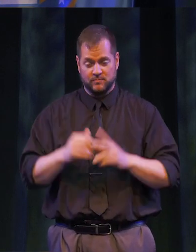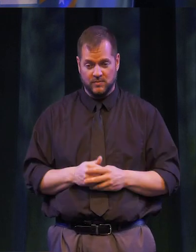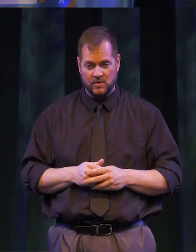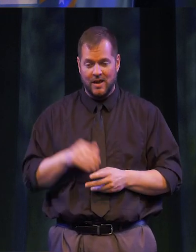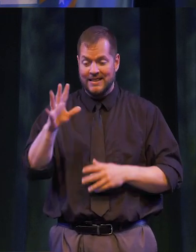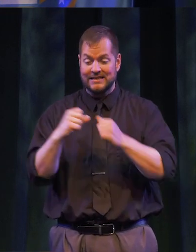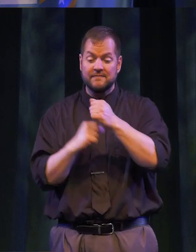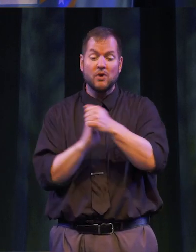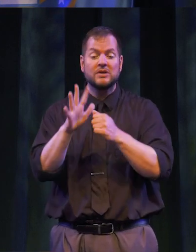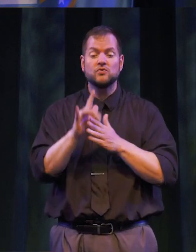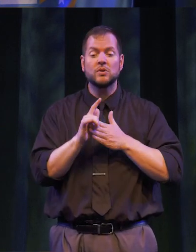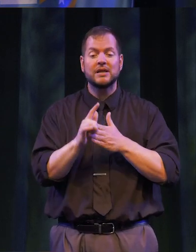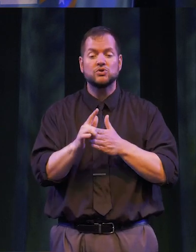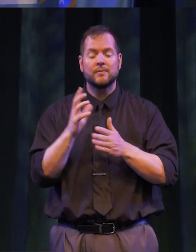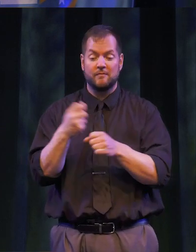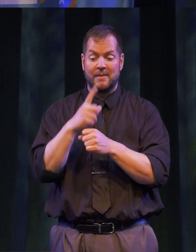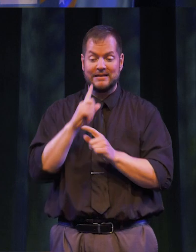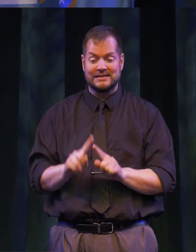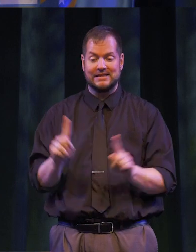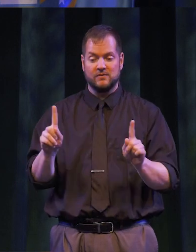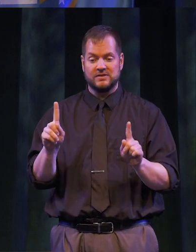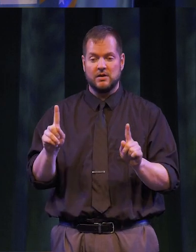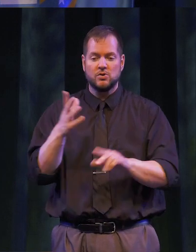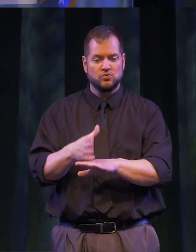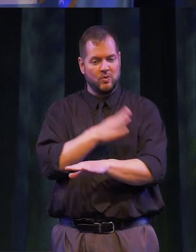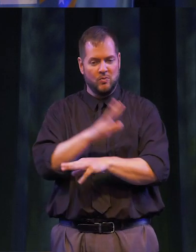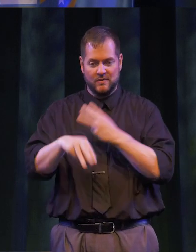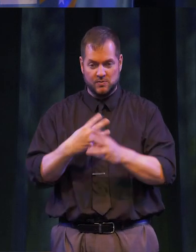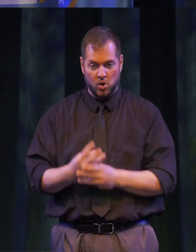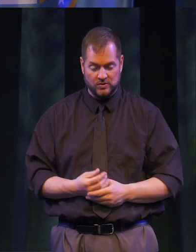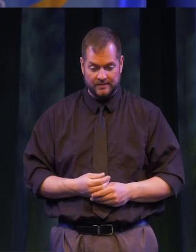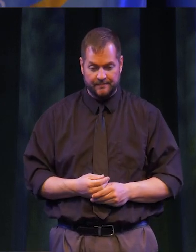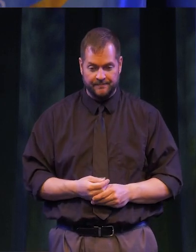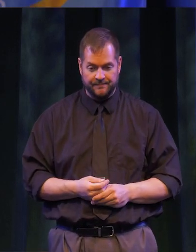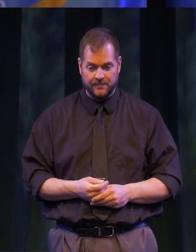IT IS THE FOUNDATION FOR LEADERSHIP AND MAKING A DIFFERENCE FOR THE BETTERMENT OF OUR WORLD.